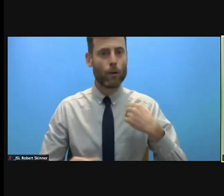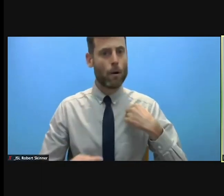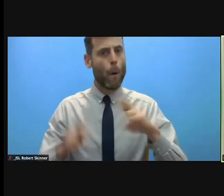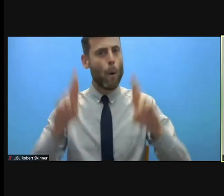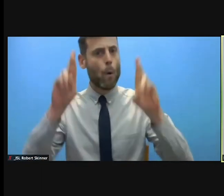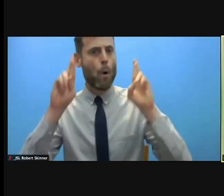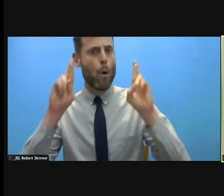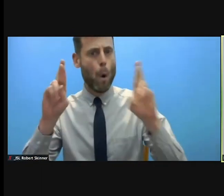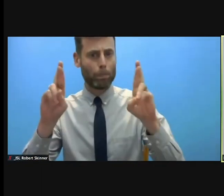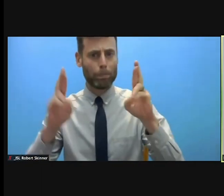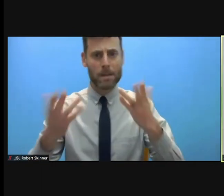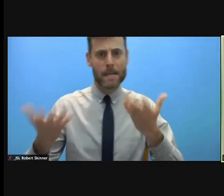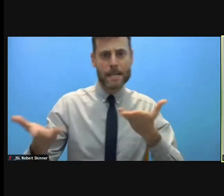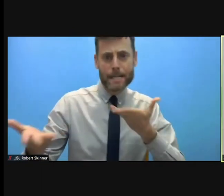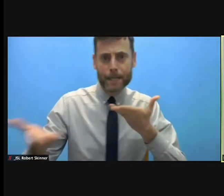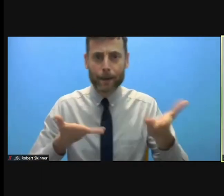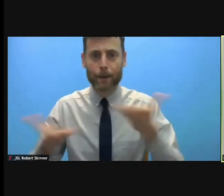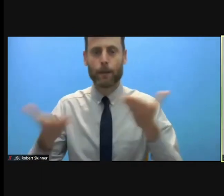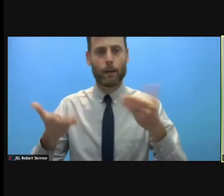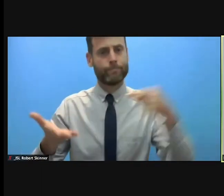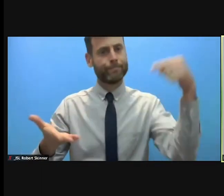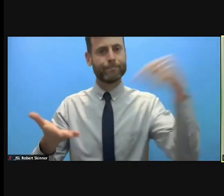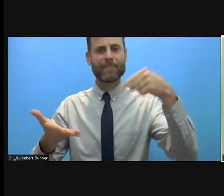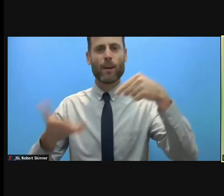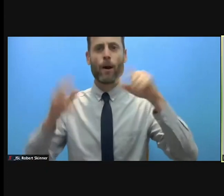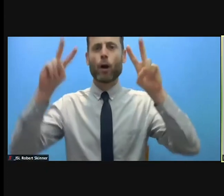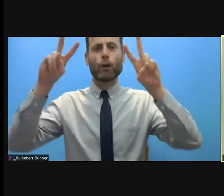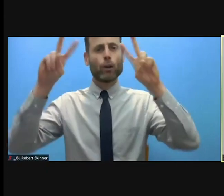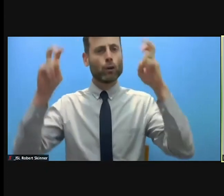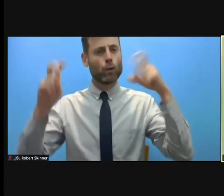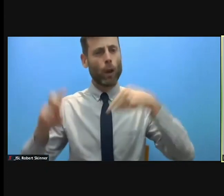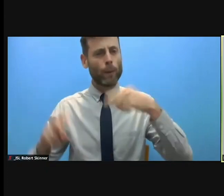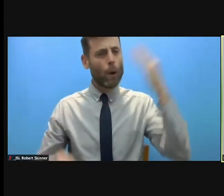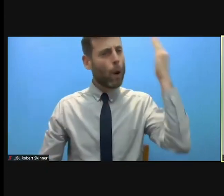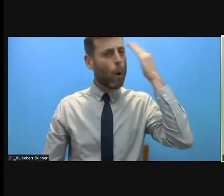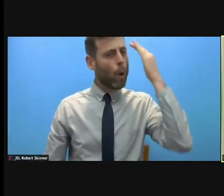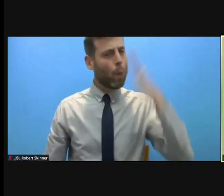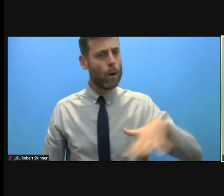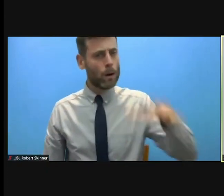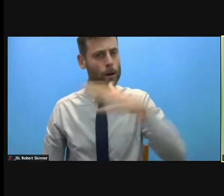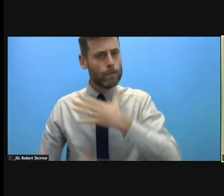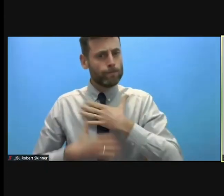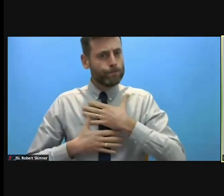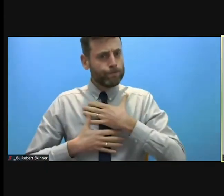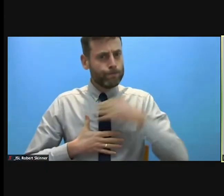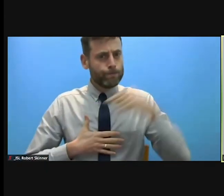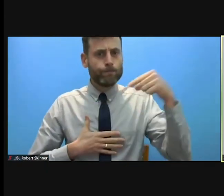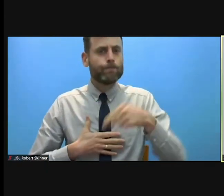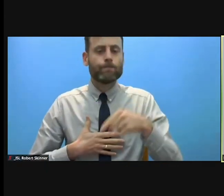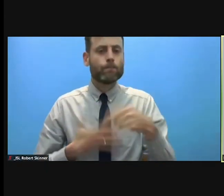on a topic that is very dear to all of us. The title the state of protection in the